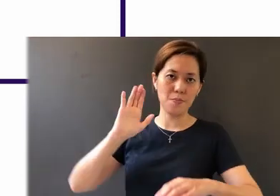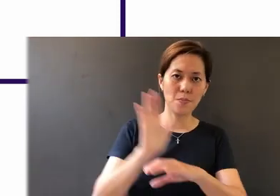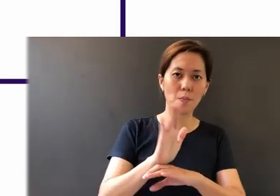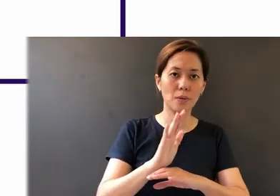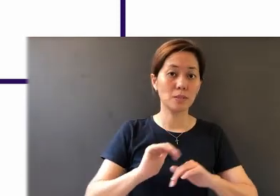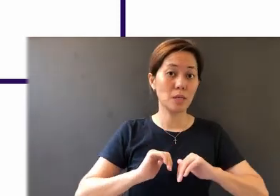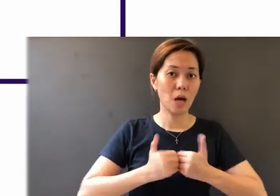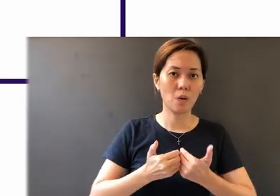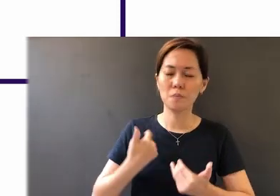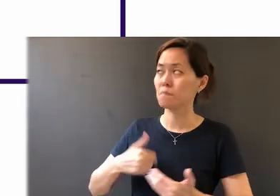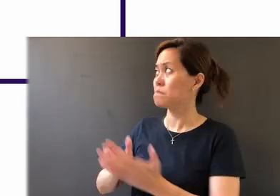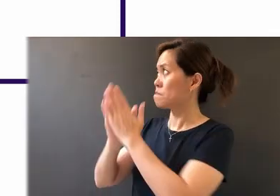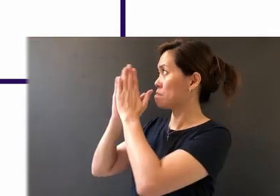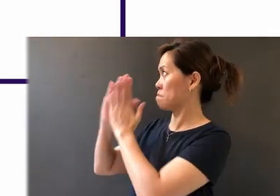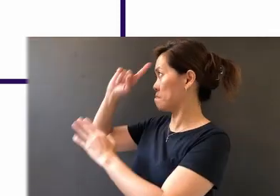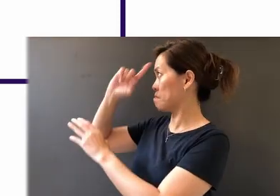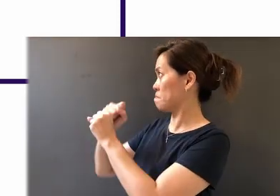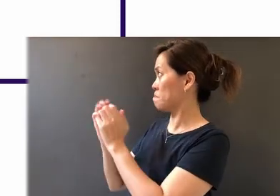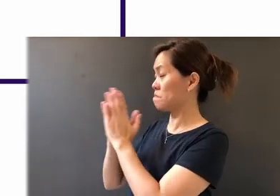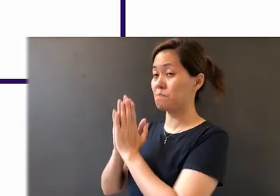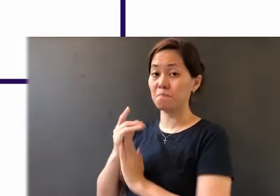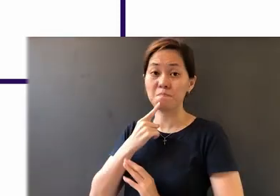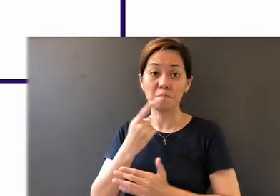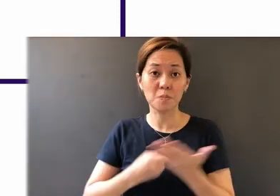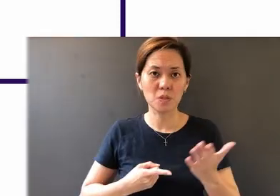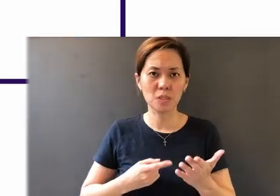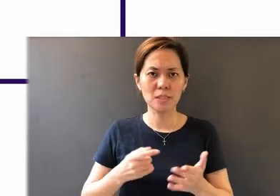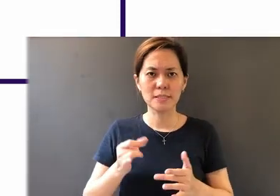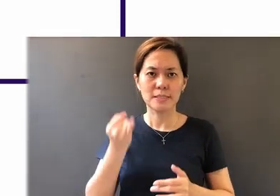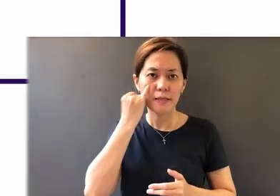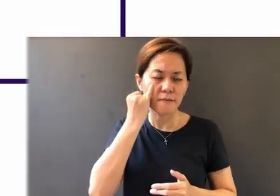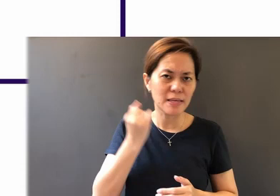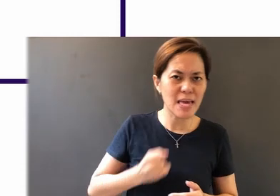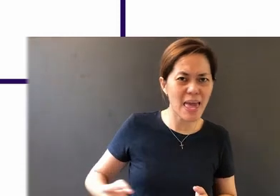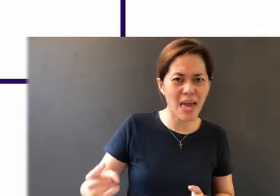in faith. It says that if any of us lacks wisdom, let